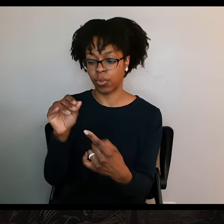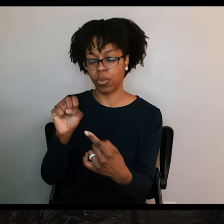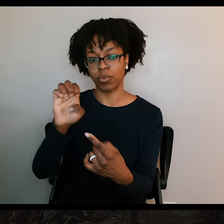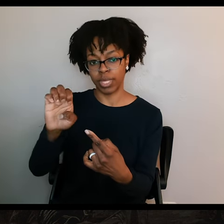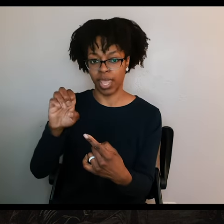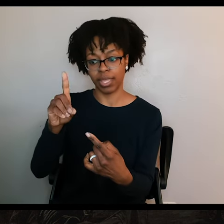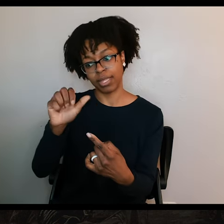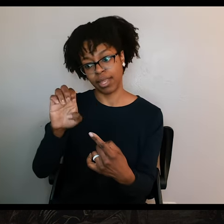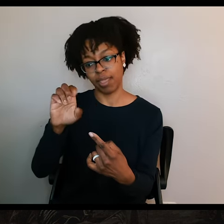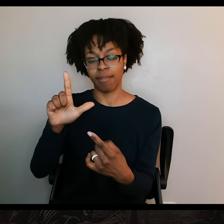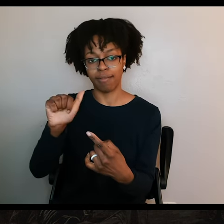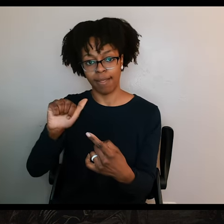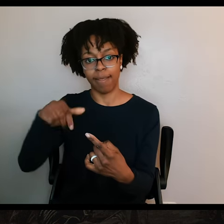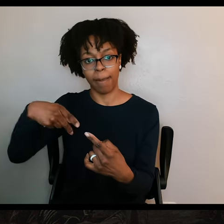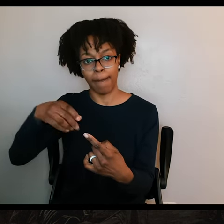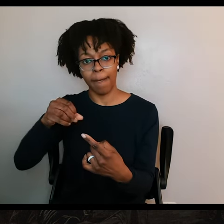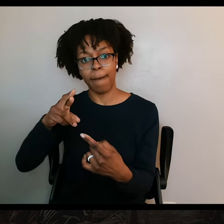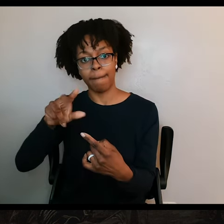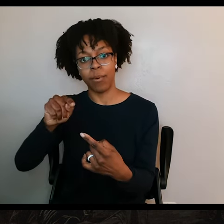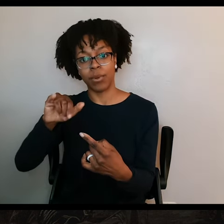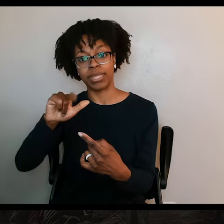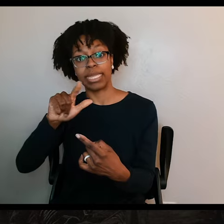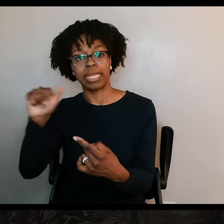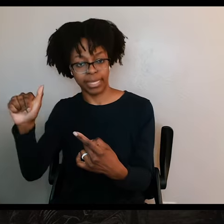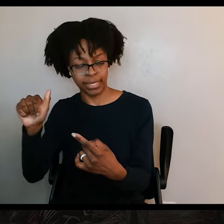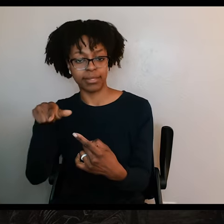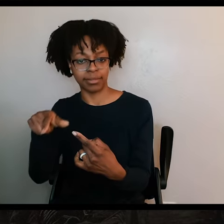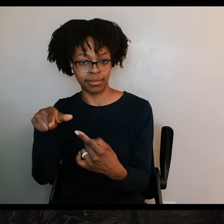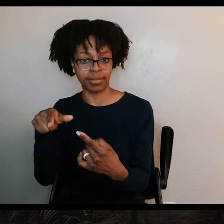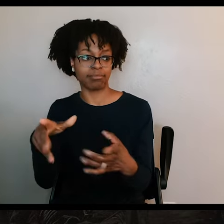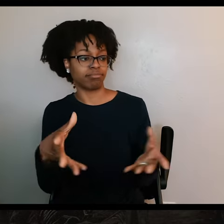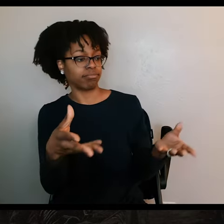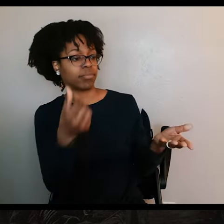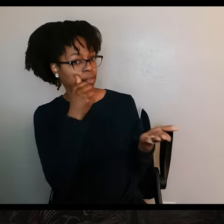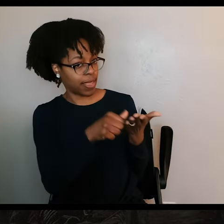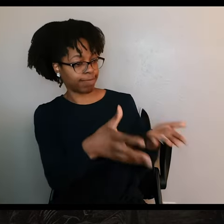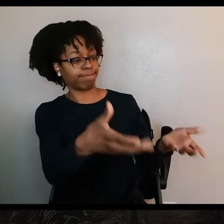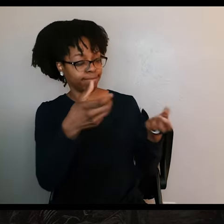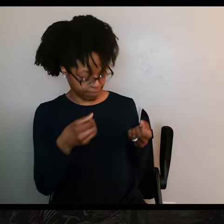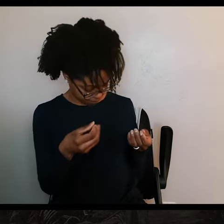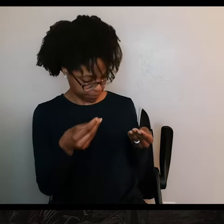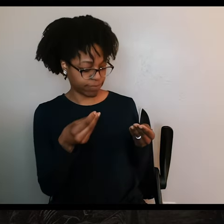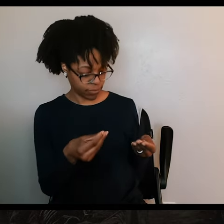who is now in command at Goliad, telling him to do it. Portilla received Santa Anna's letter on March 26.